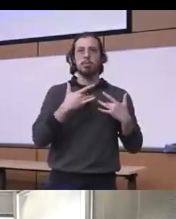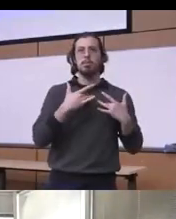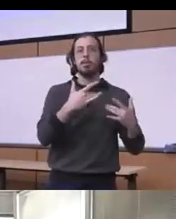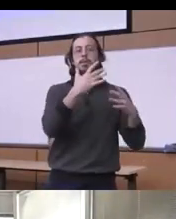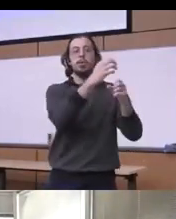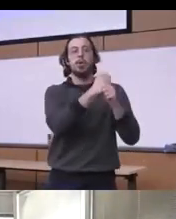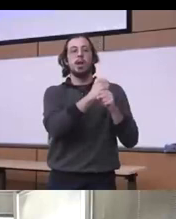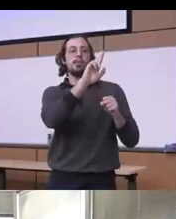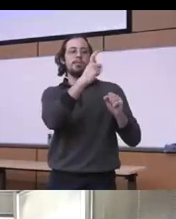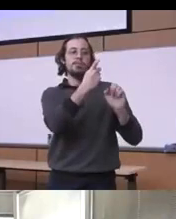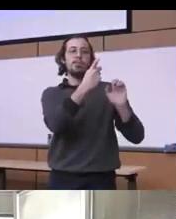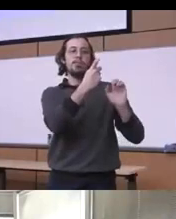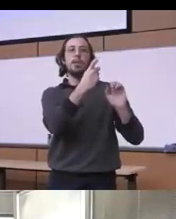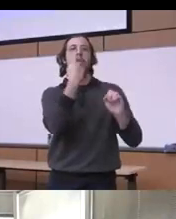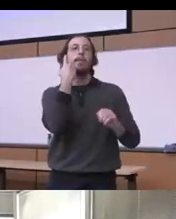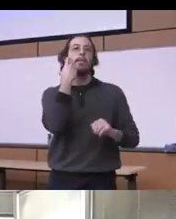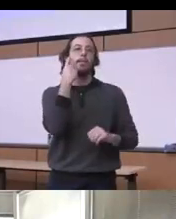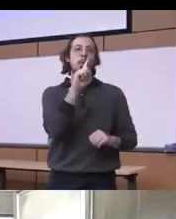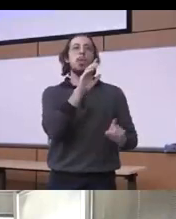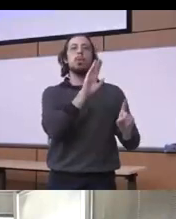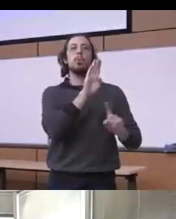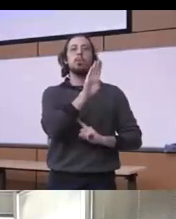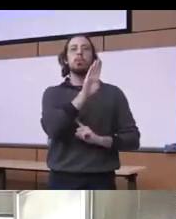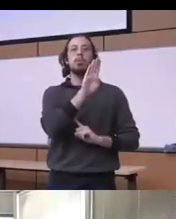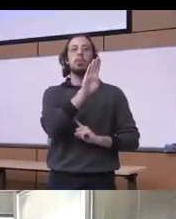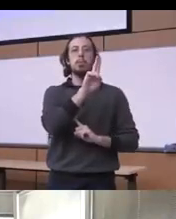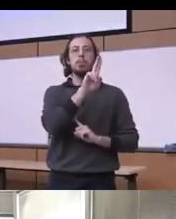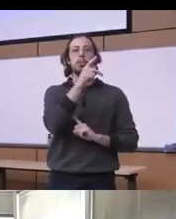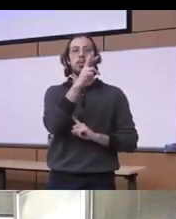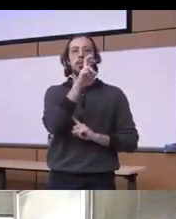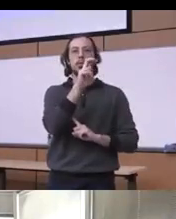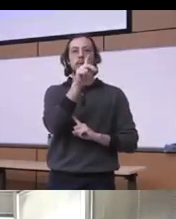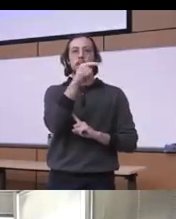buprenorphine at their visit when controlling for payment methods sex and age so you see how really